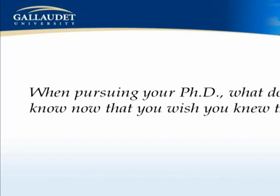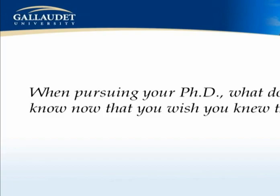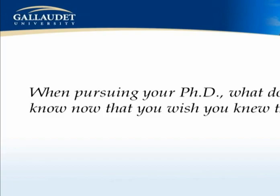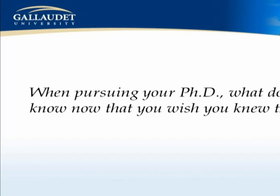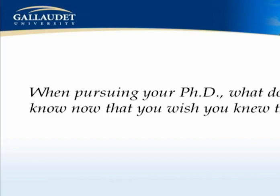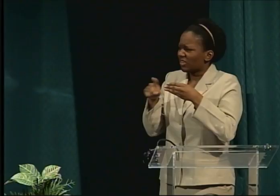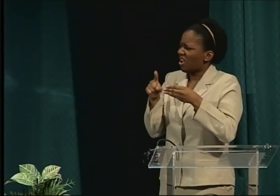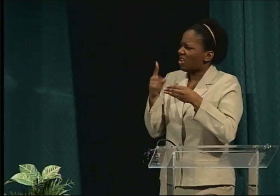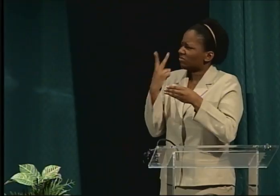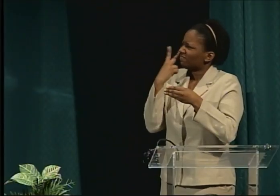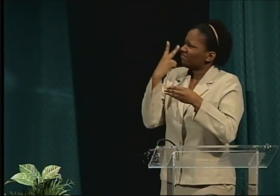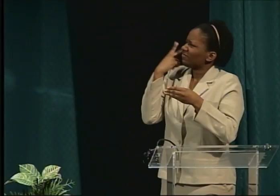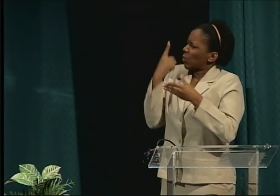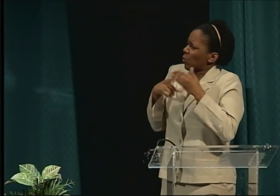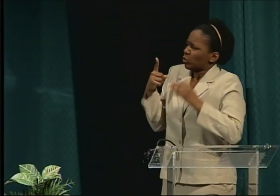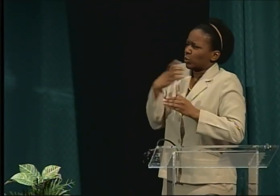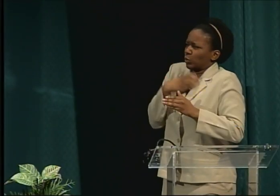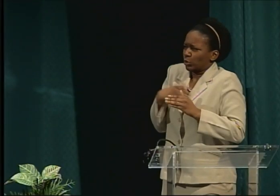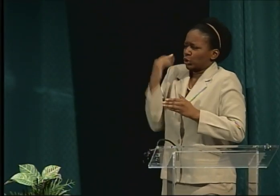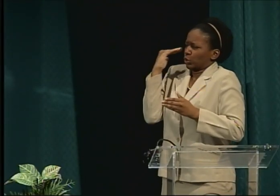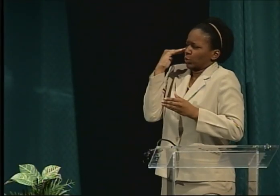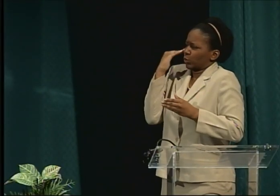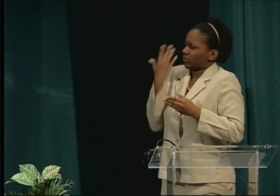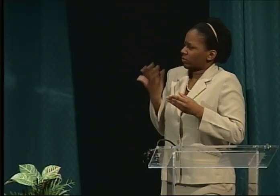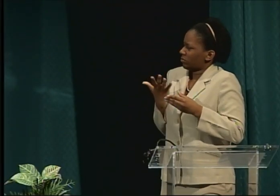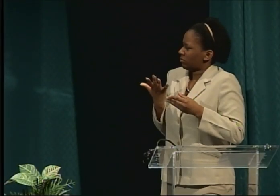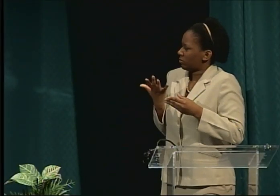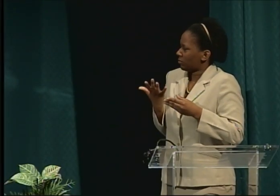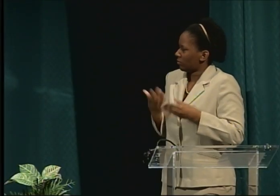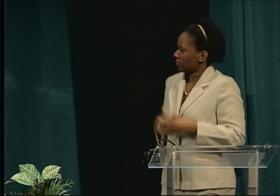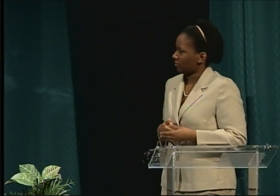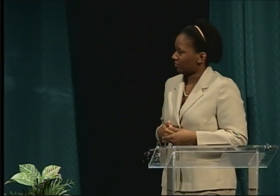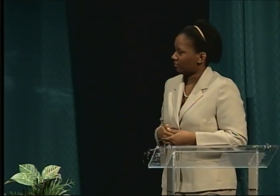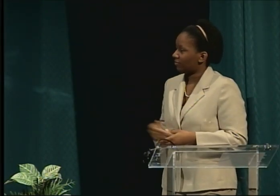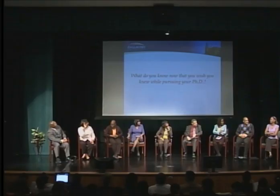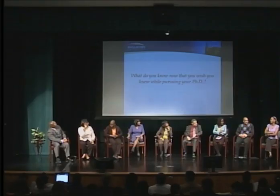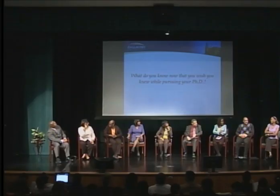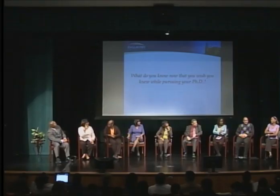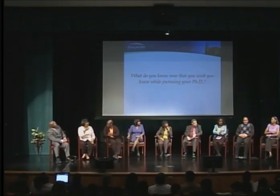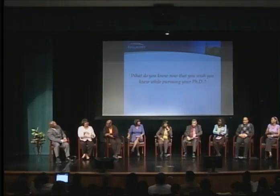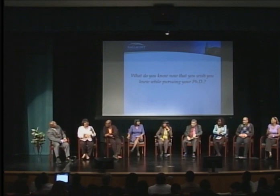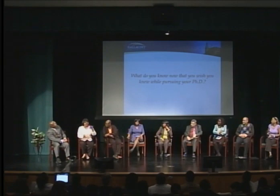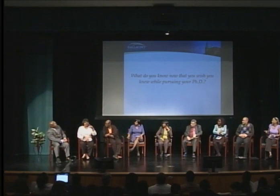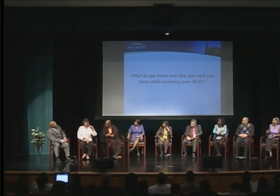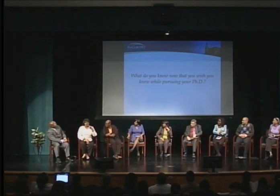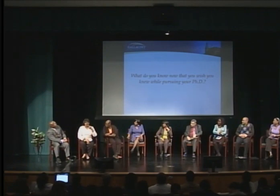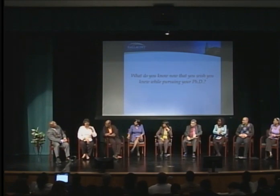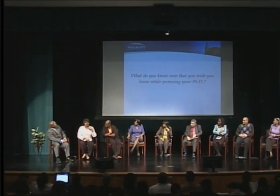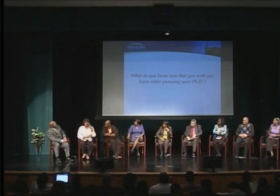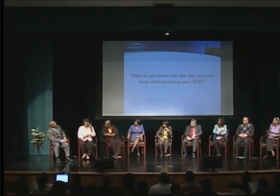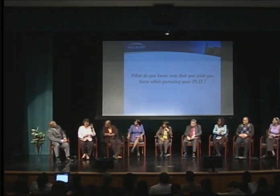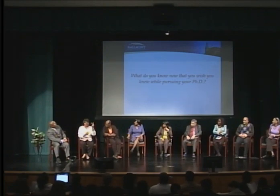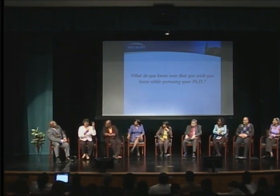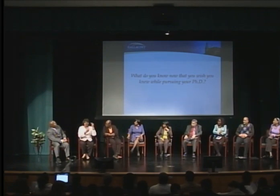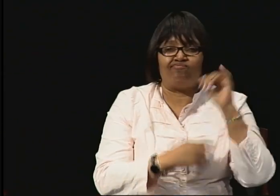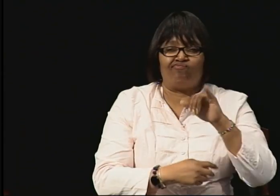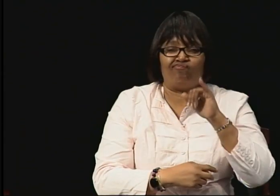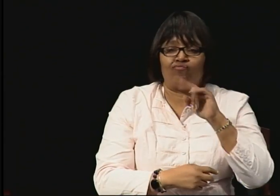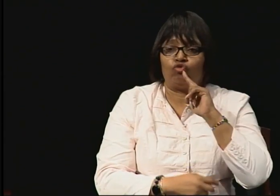I would like to answer that question. Looking back on when I was working towards my PhD, I wish I had a mentor.